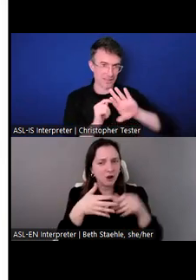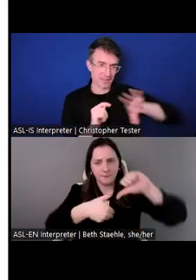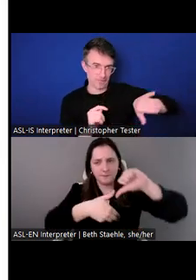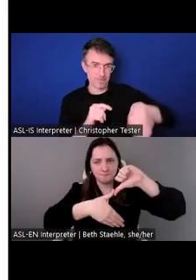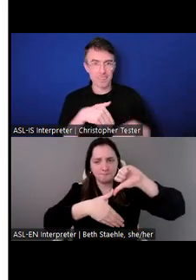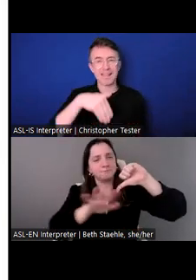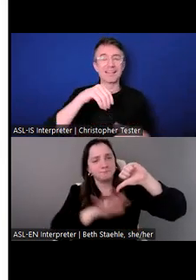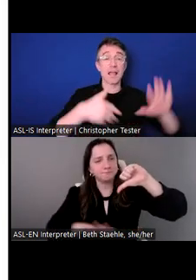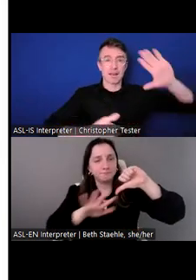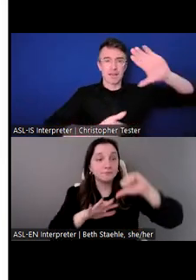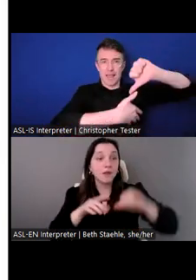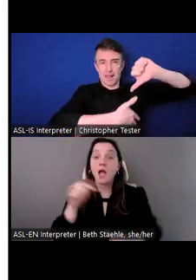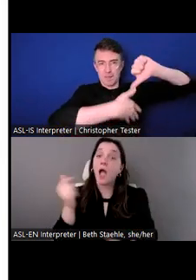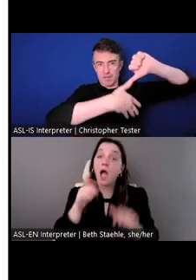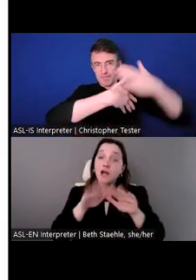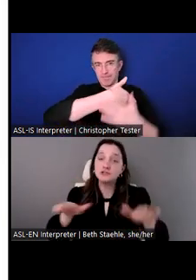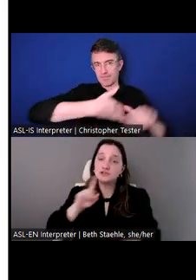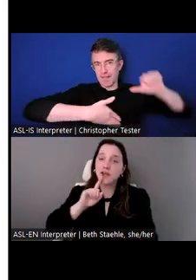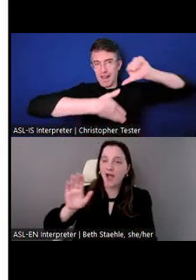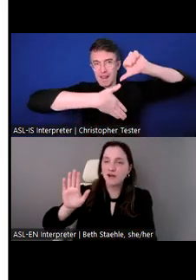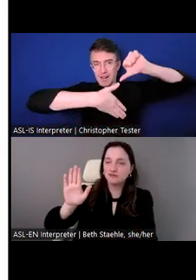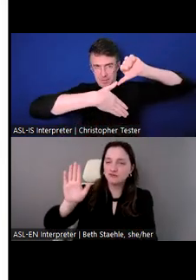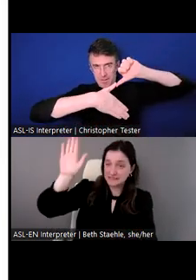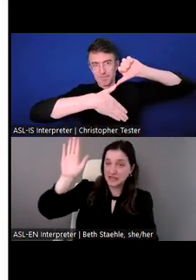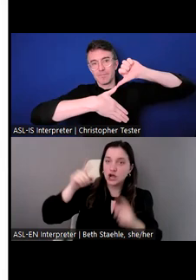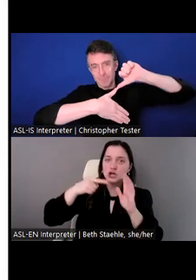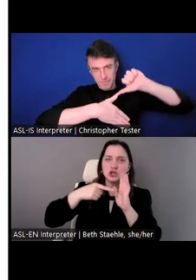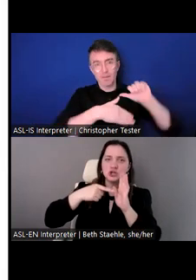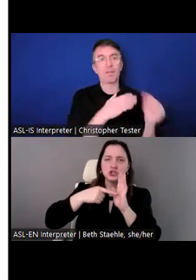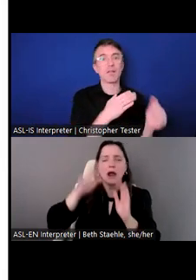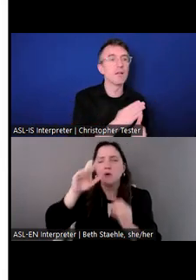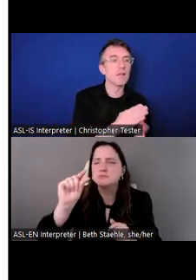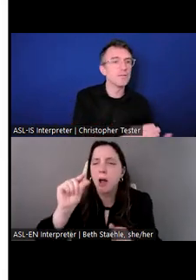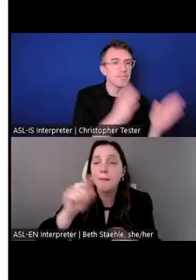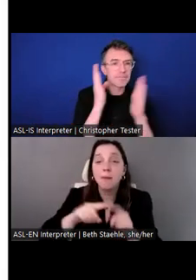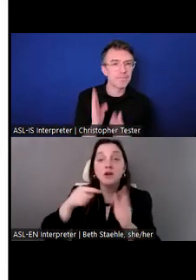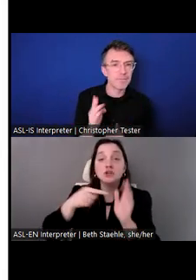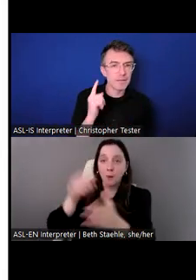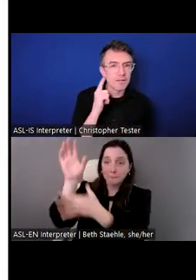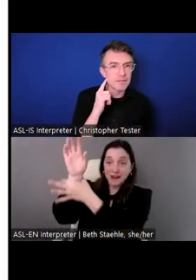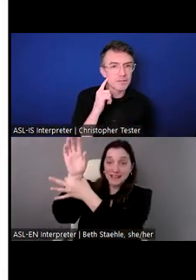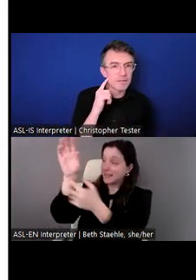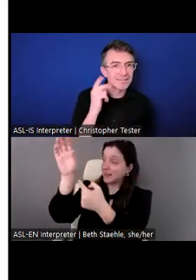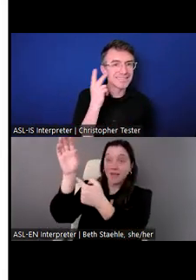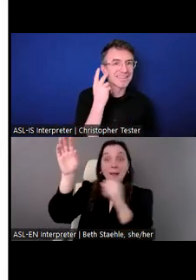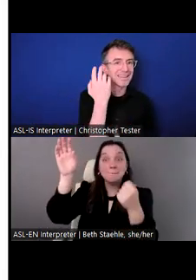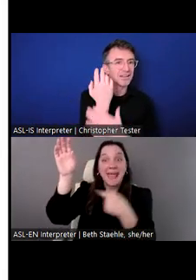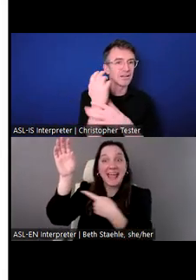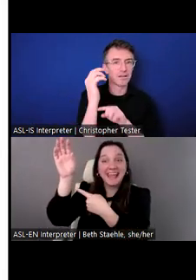All the children are raising their hands showing off, I believe it's a small image, but they're wearing bracelets they made together in a program.